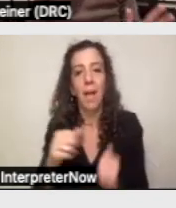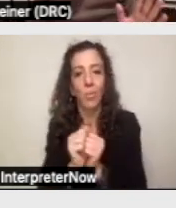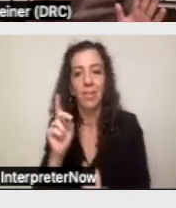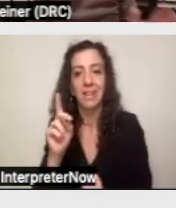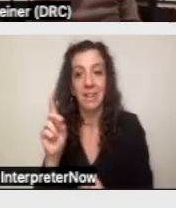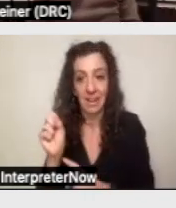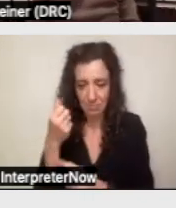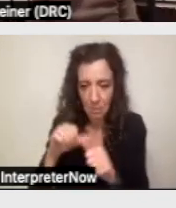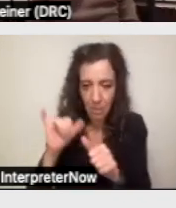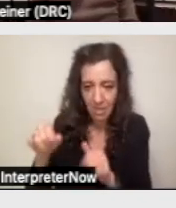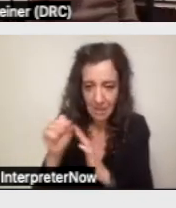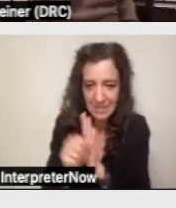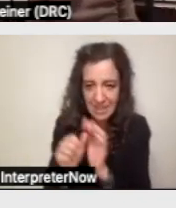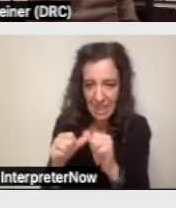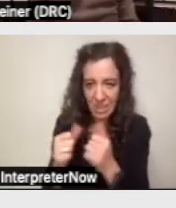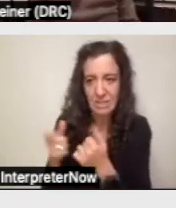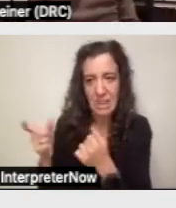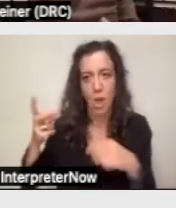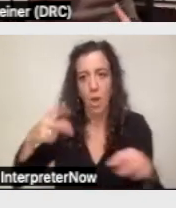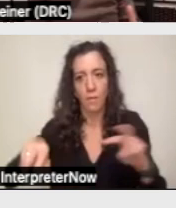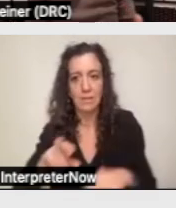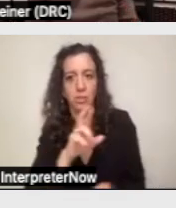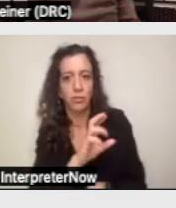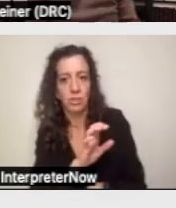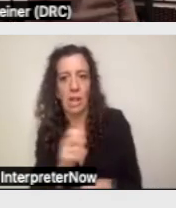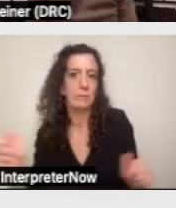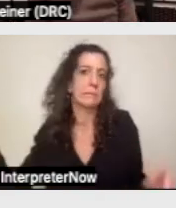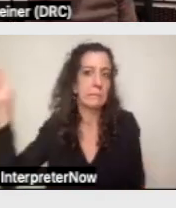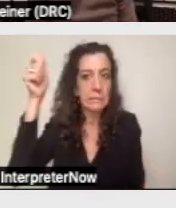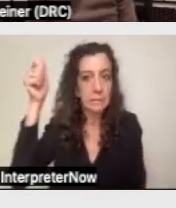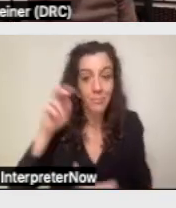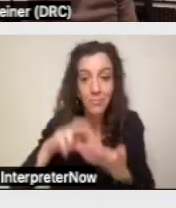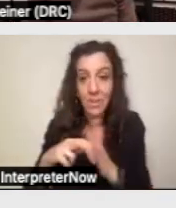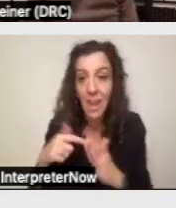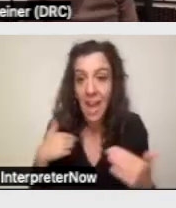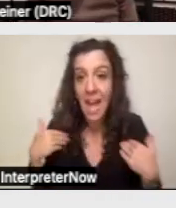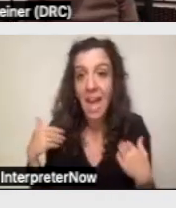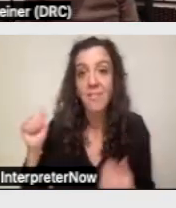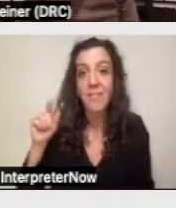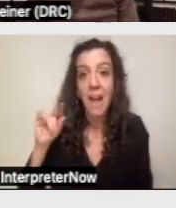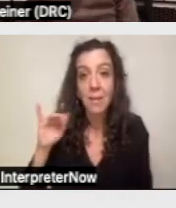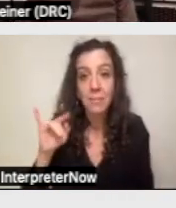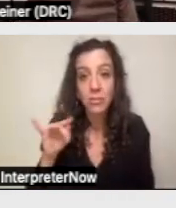that oversees regional centers. So file an administrative complaint about the failure to file that notice.